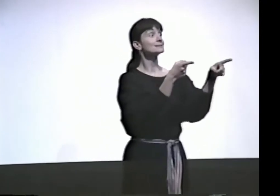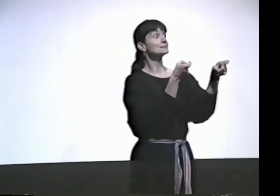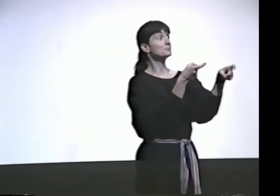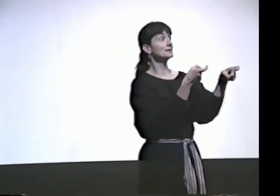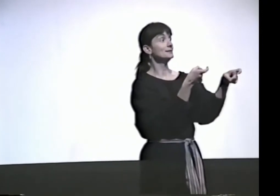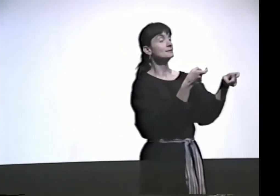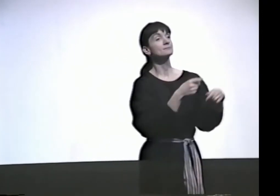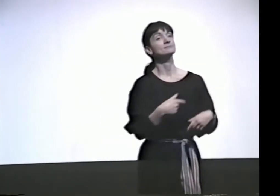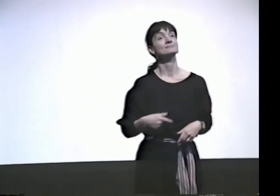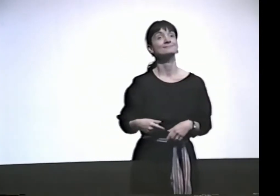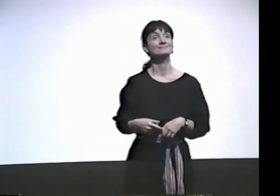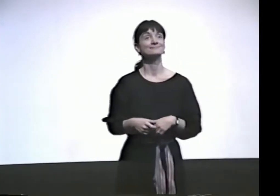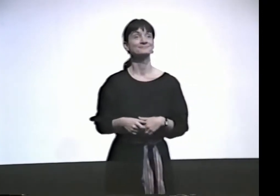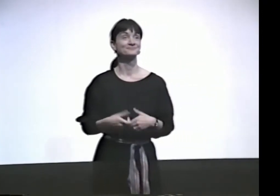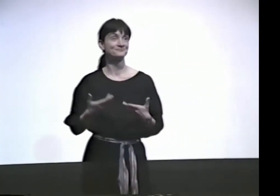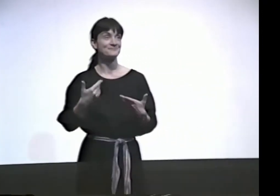OK. SPEED.